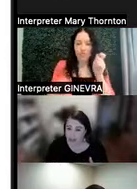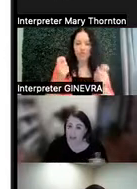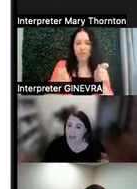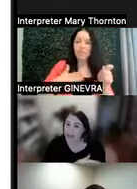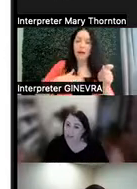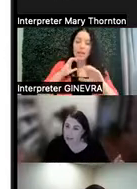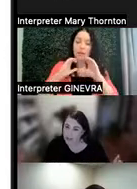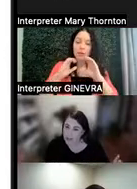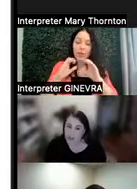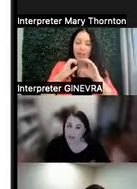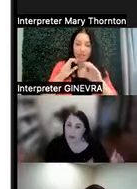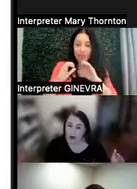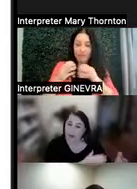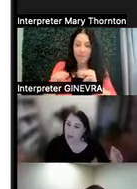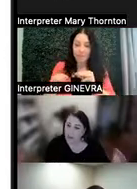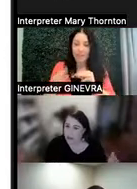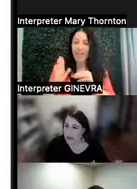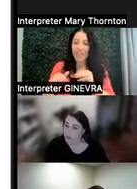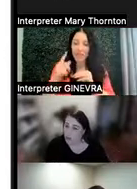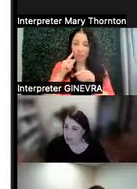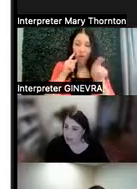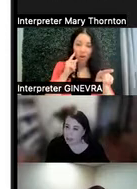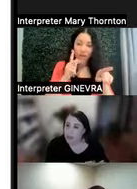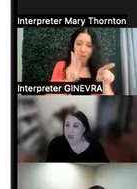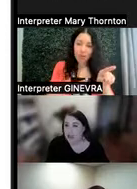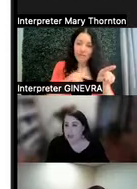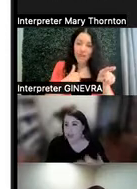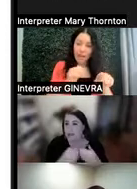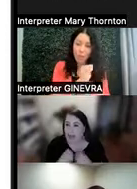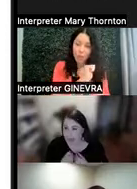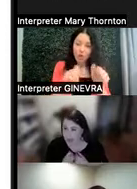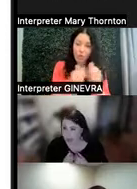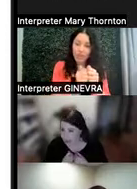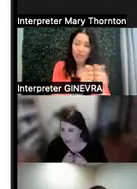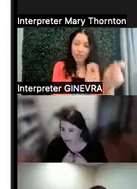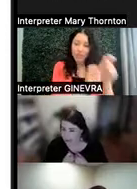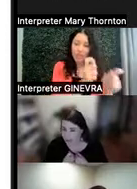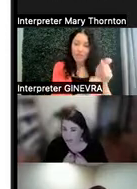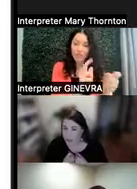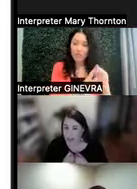than it would be for the person that I'm working with to adjust to my communication style.